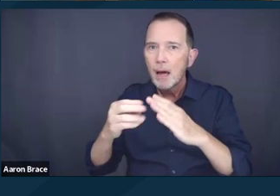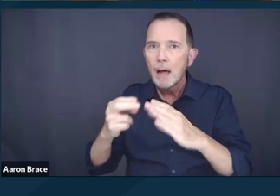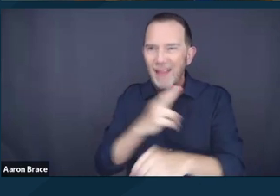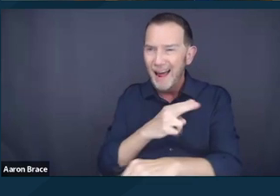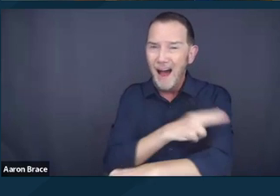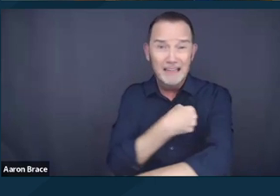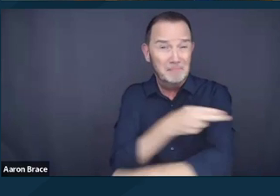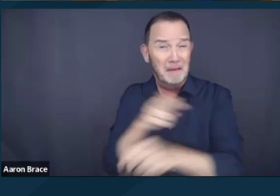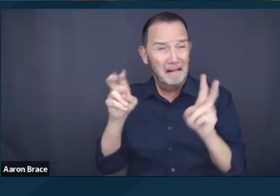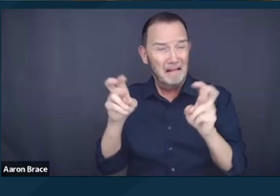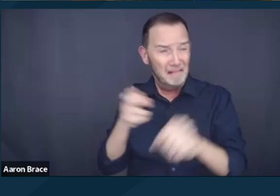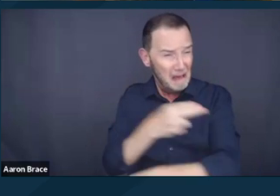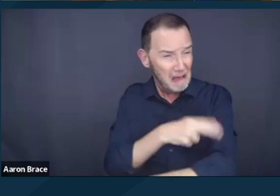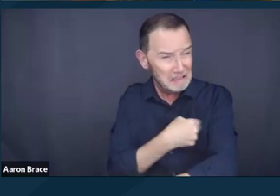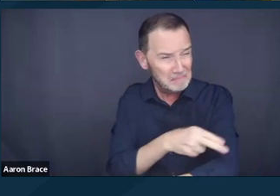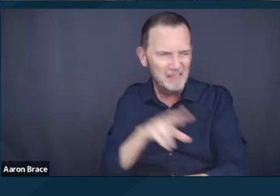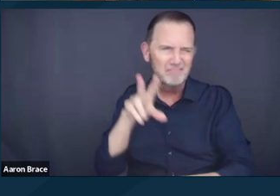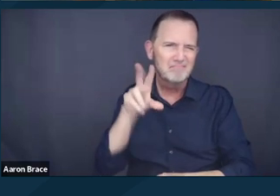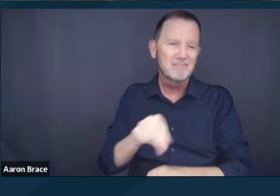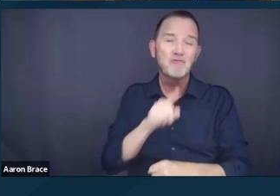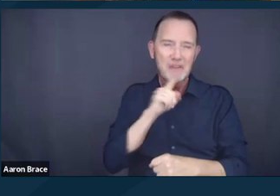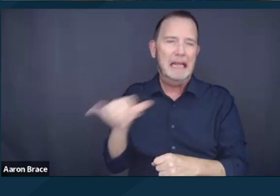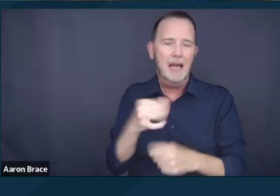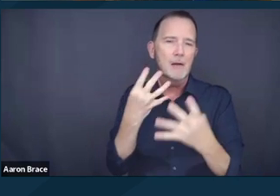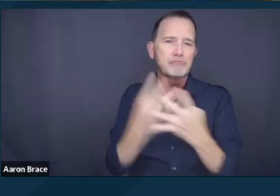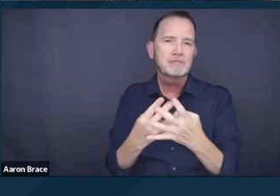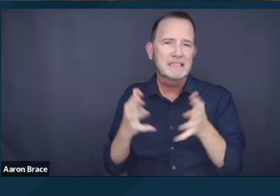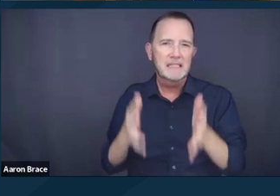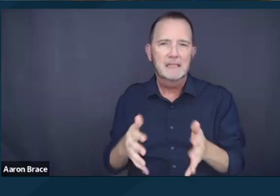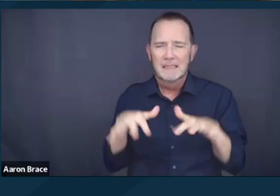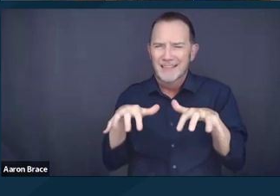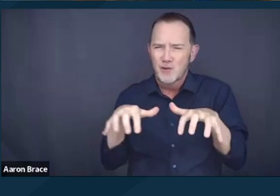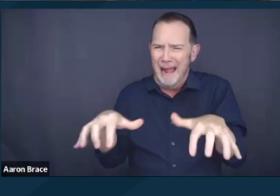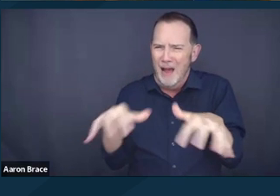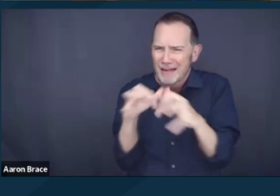"constantly overcrowded and overstimulating, "not exactly the most healing system for anyone,